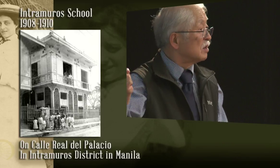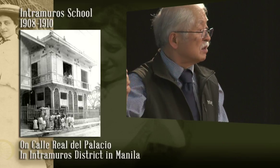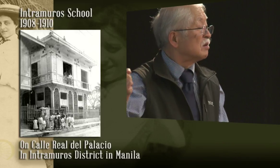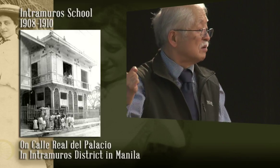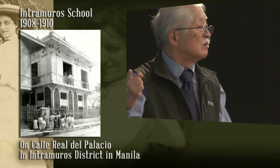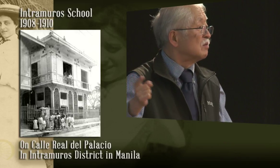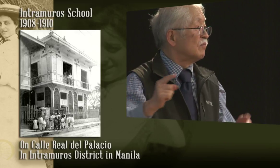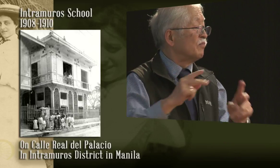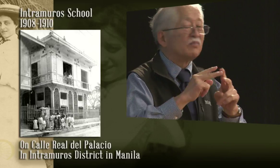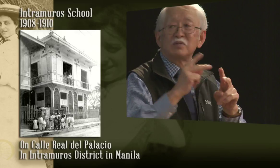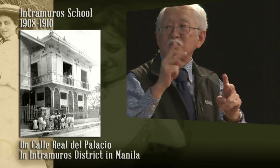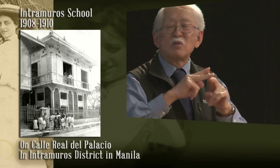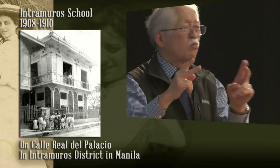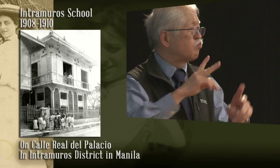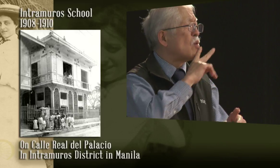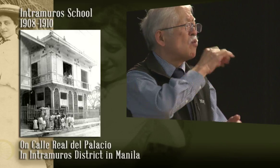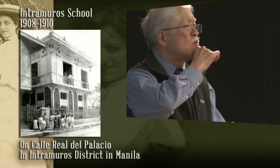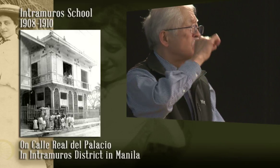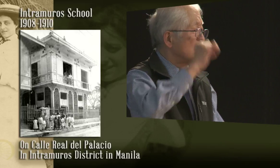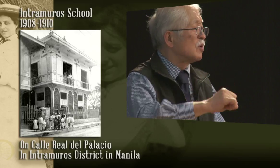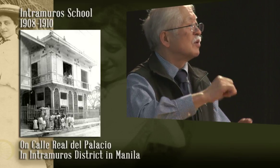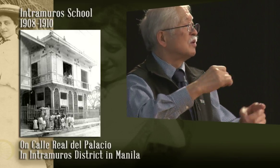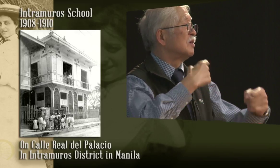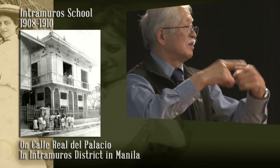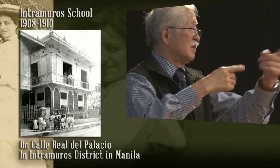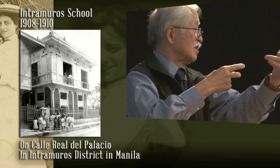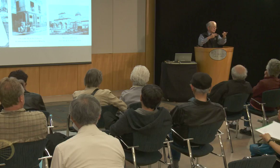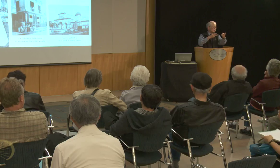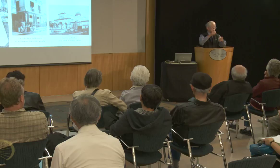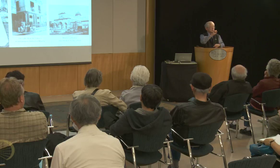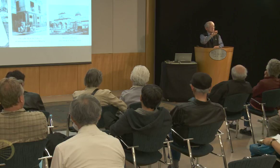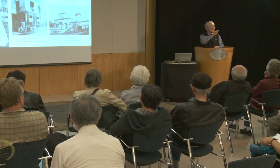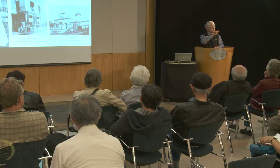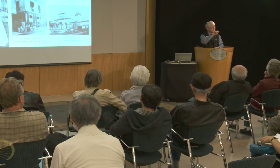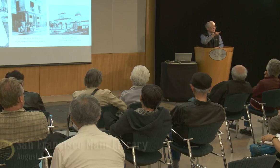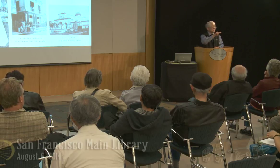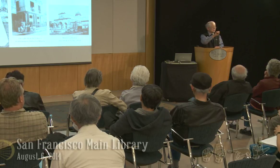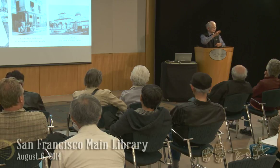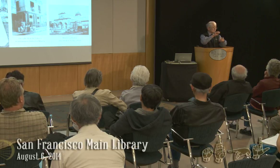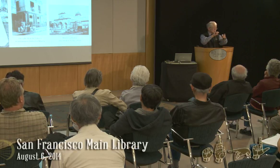near the Manila Cathedral, and the Manila Cathedral was very old, and I know